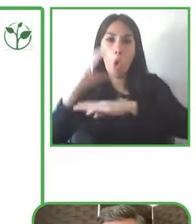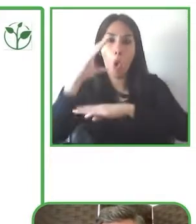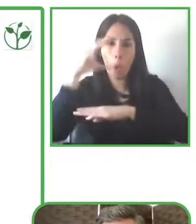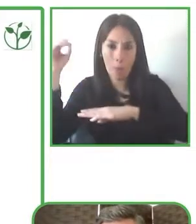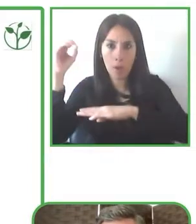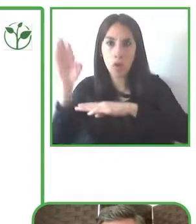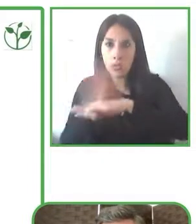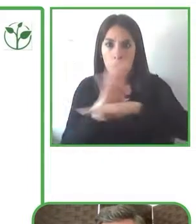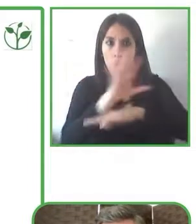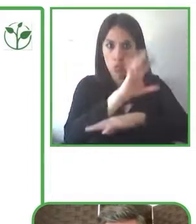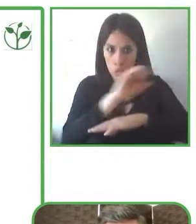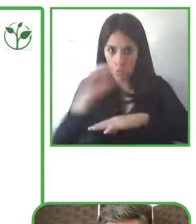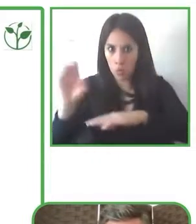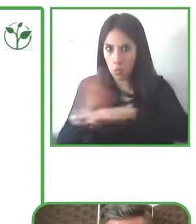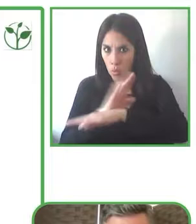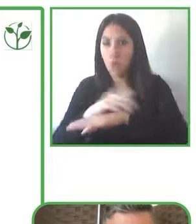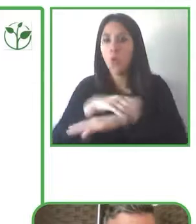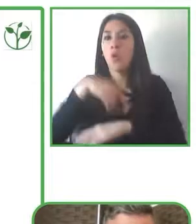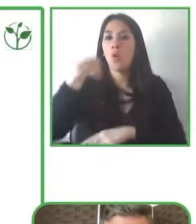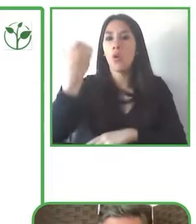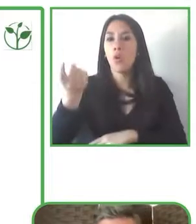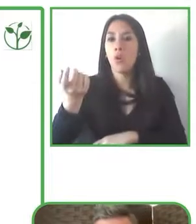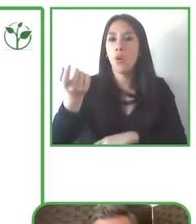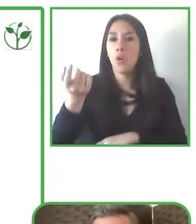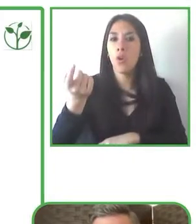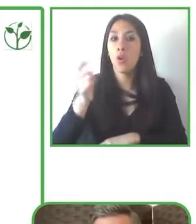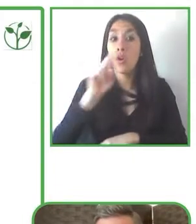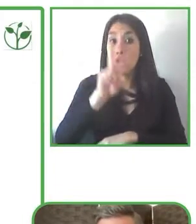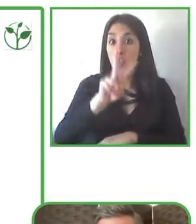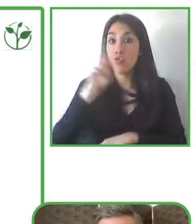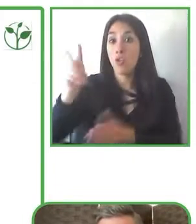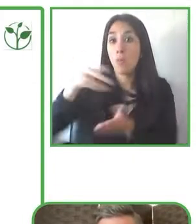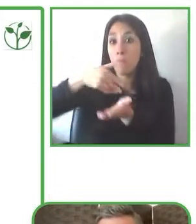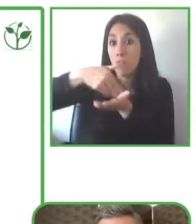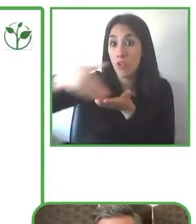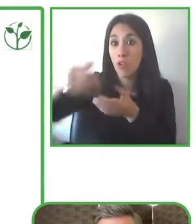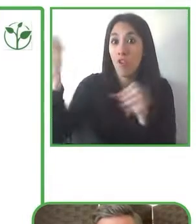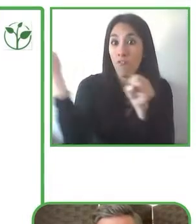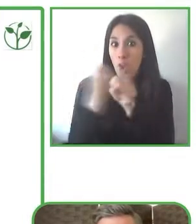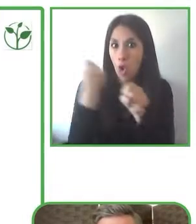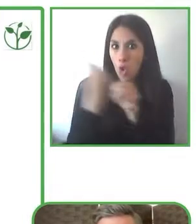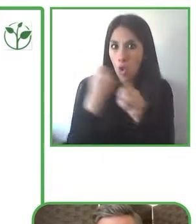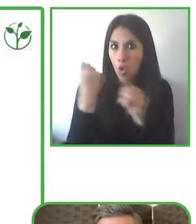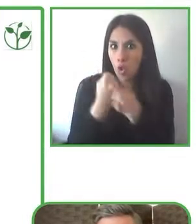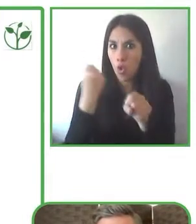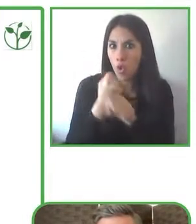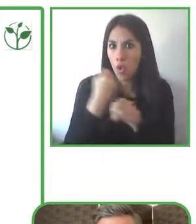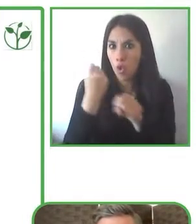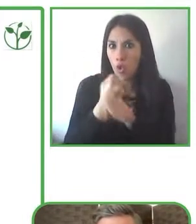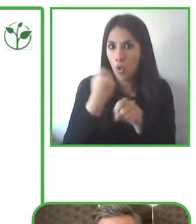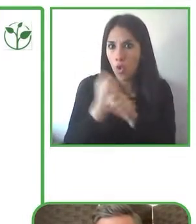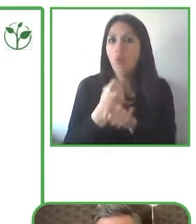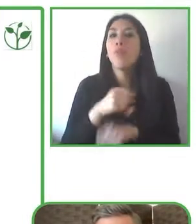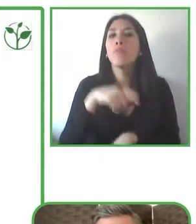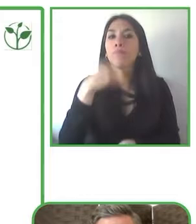and accessible business community together we have quite a quite a large presence